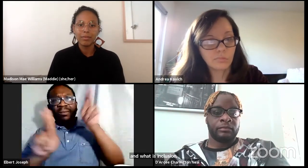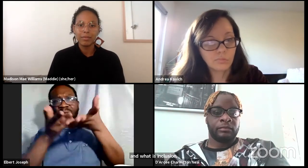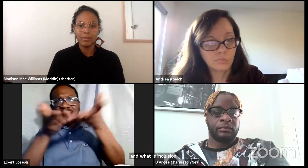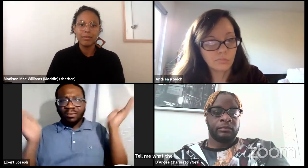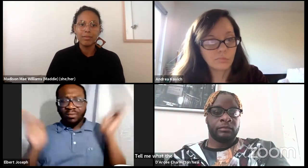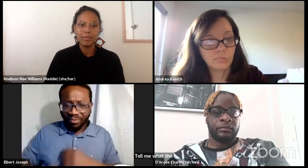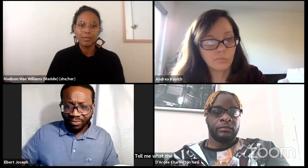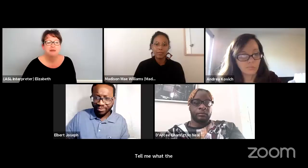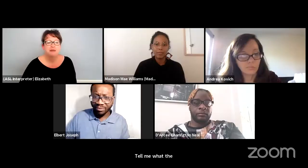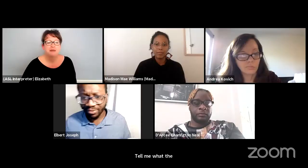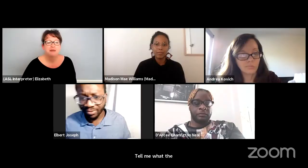Who wants to go first?